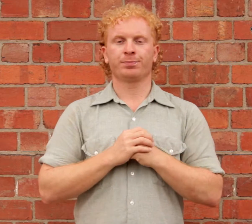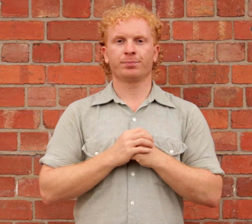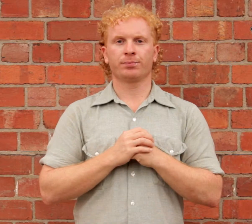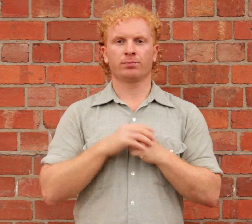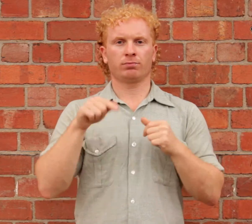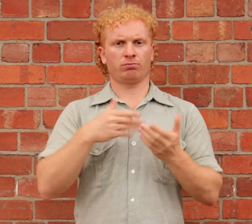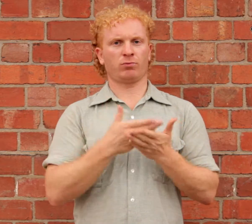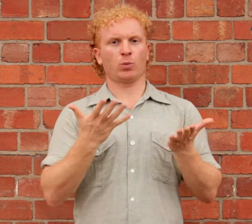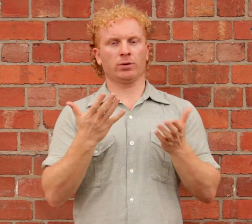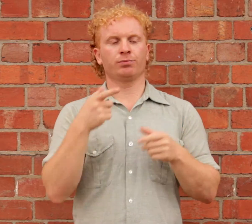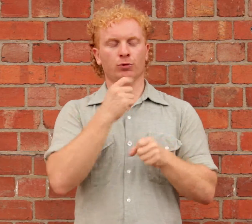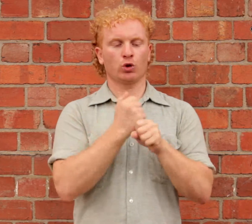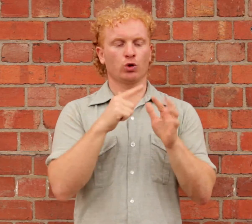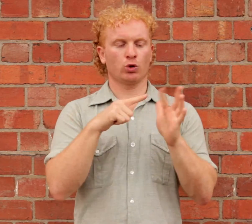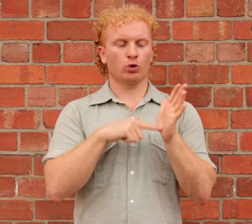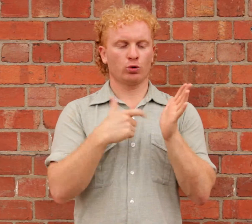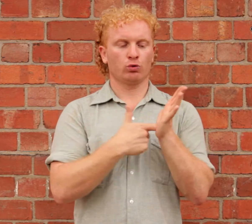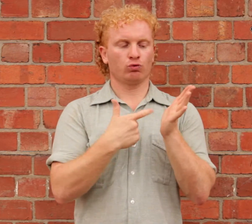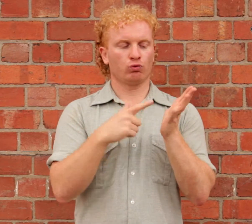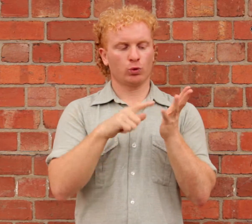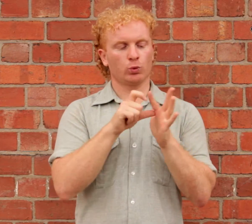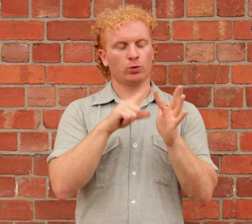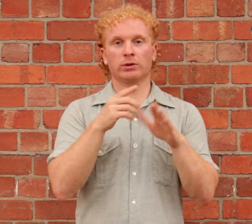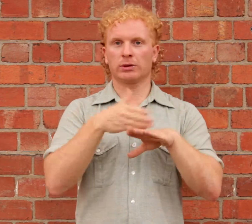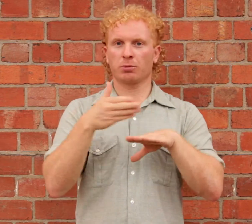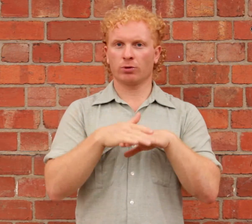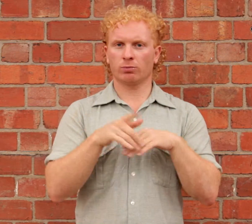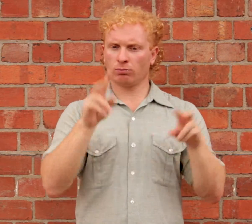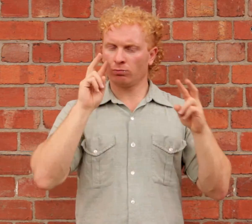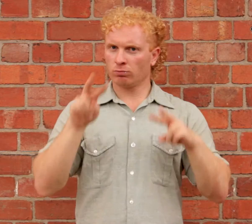at Gertrude Contemporary